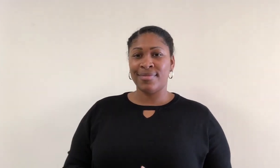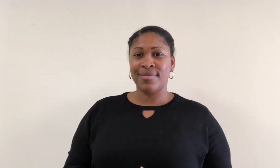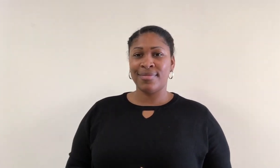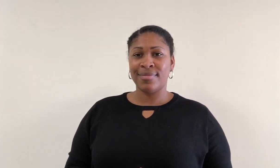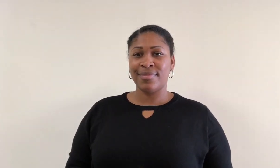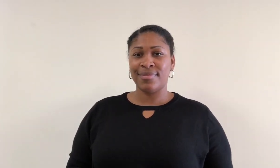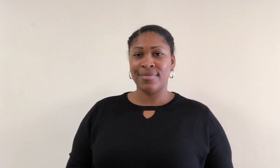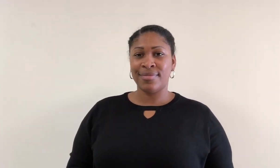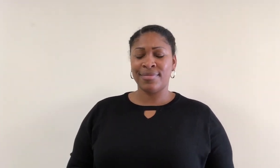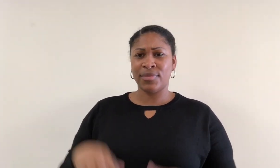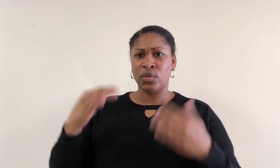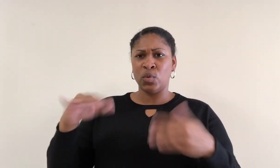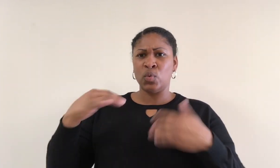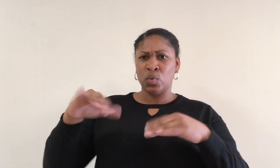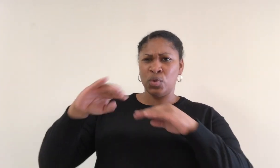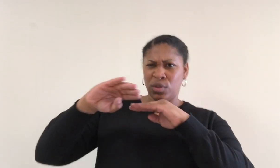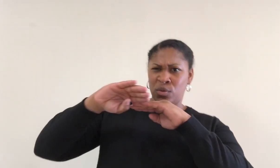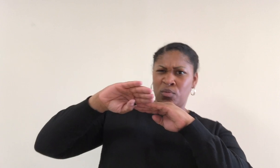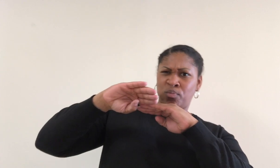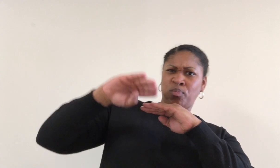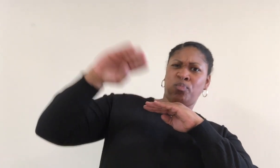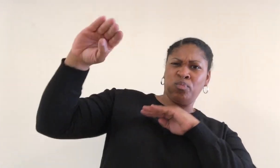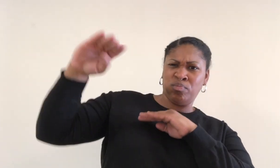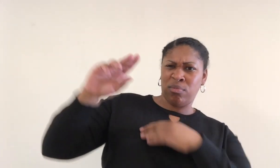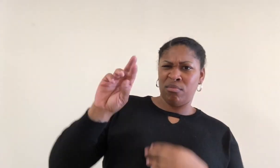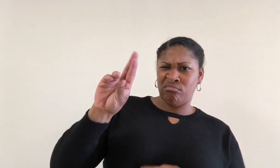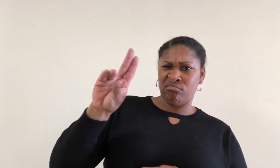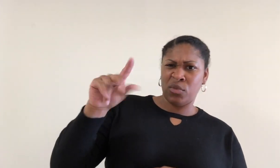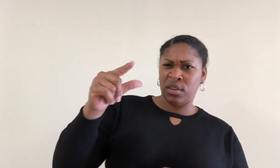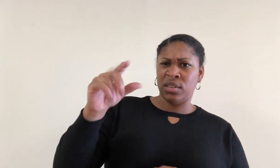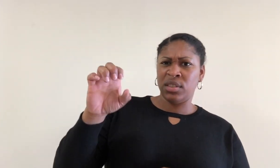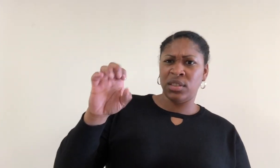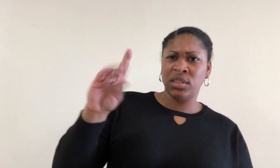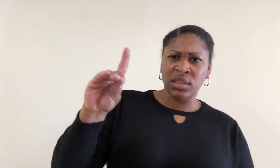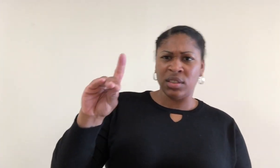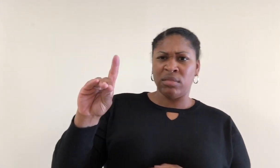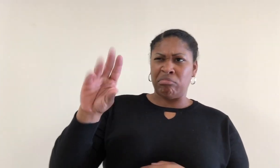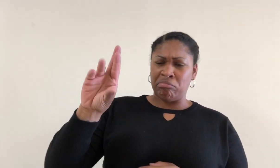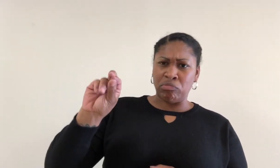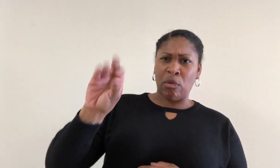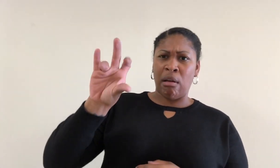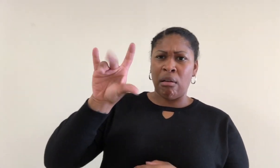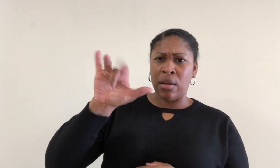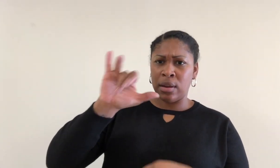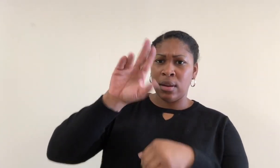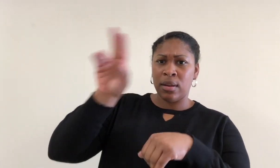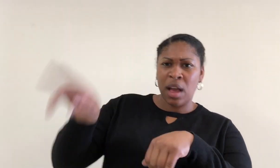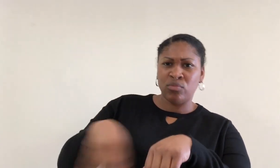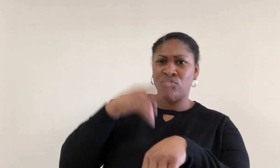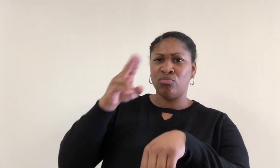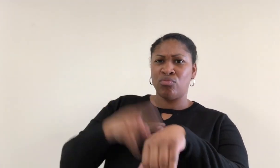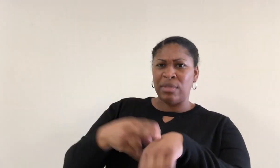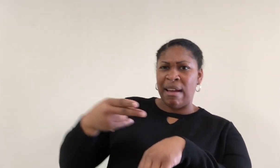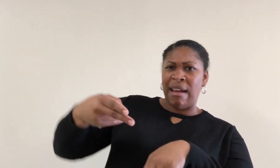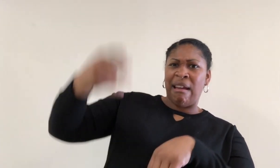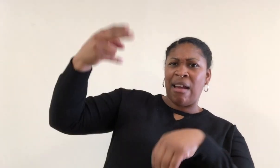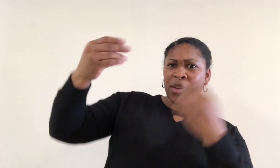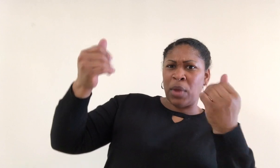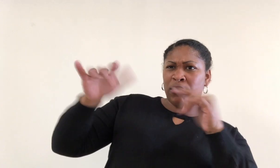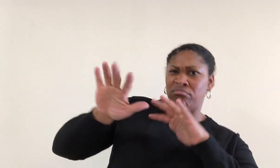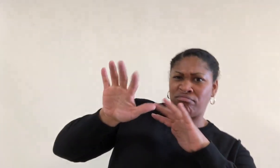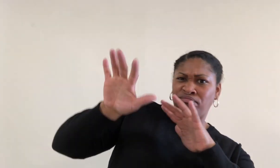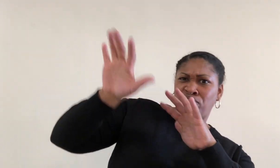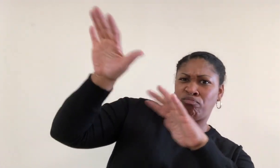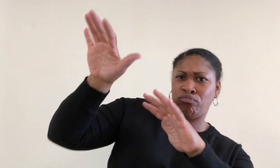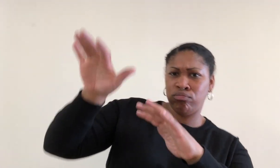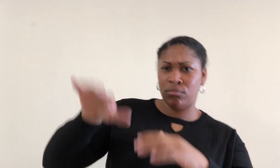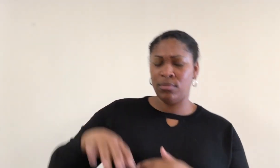Full of steep, rugged, rocky natural high ground.